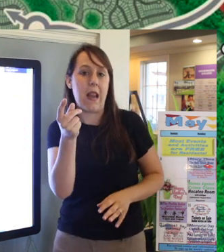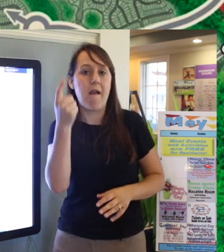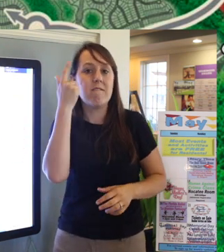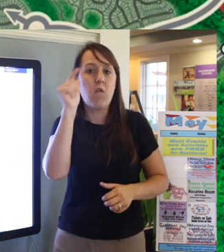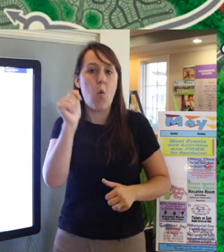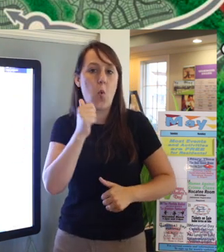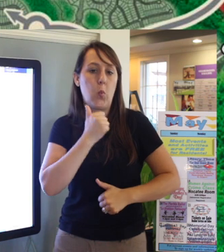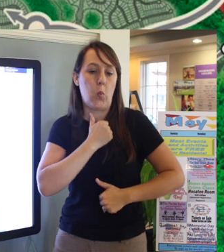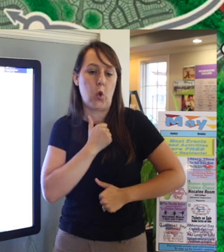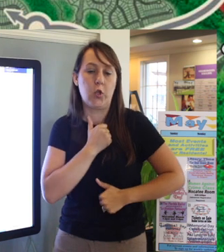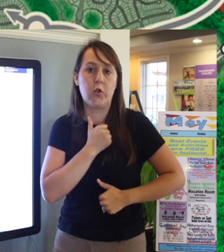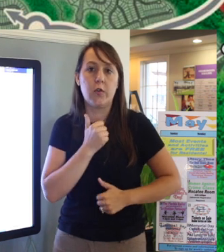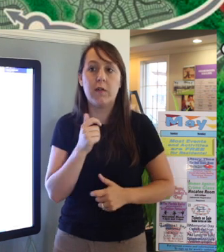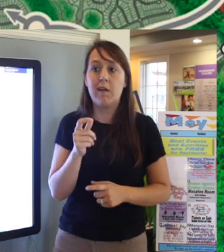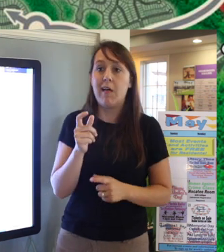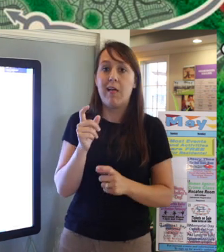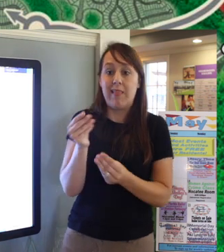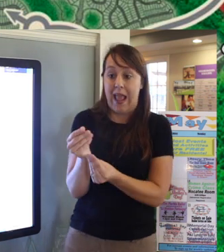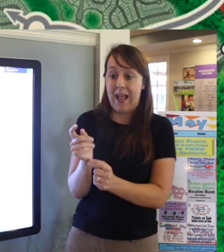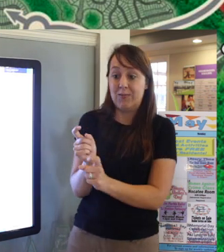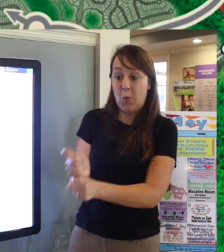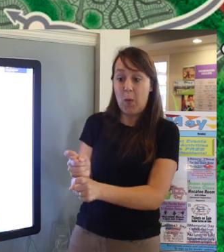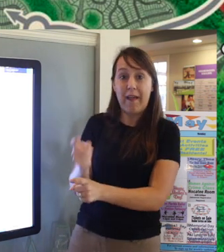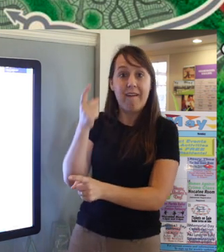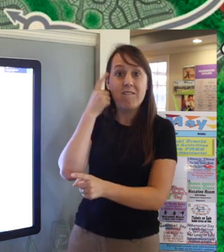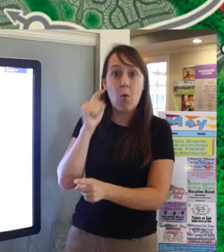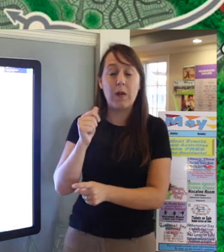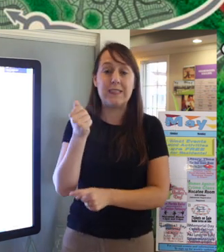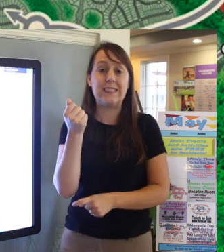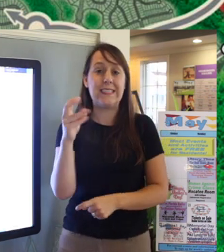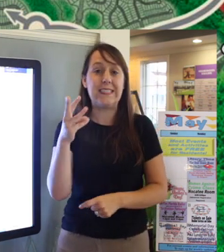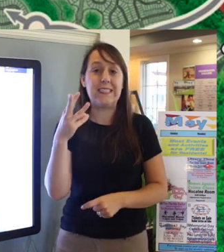That was land donated to them to house 16 veterans a year